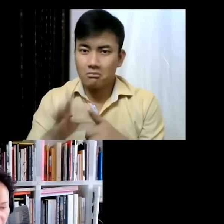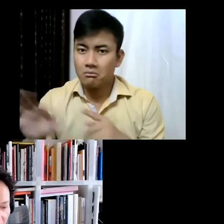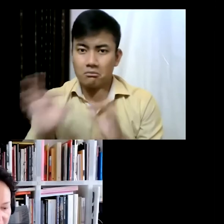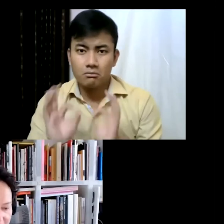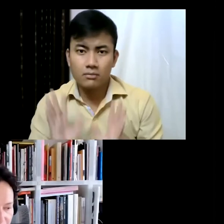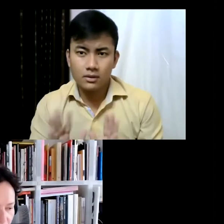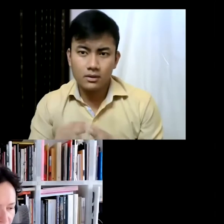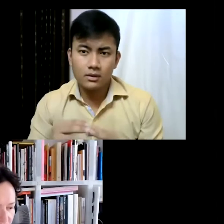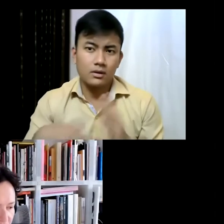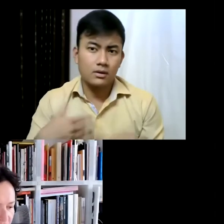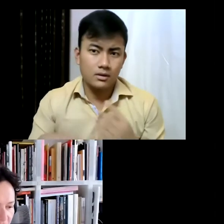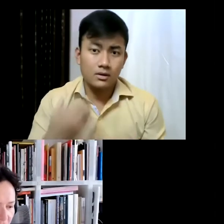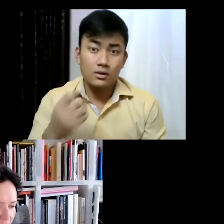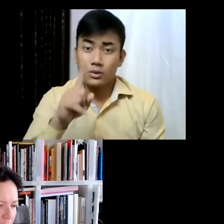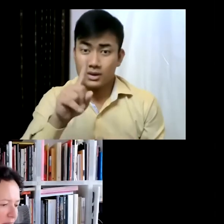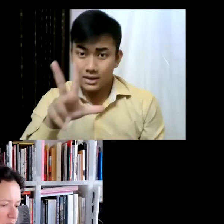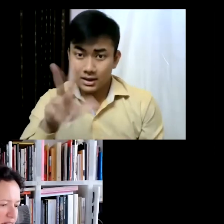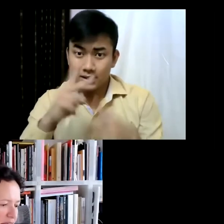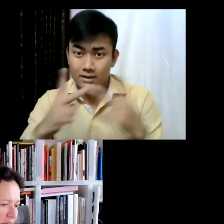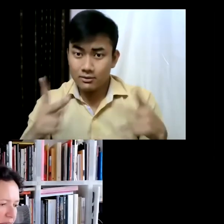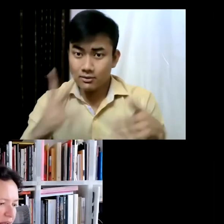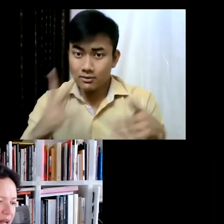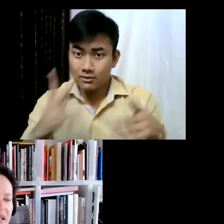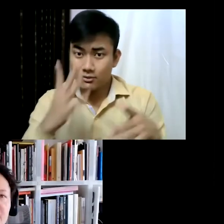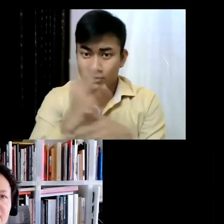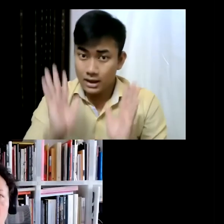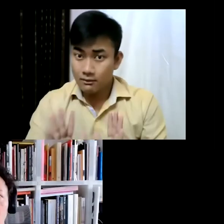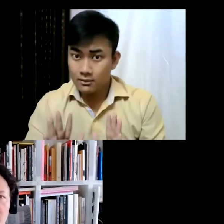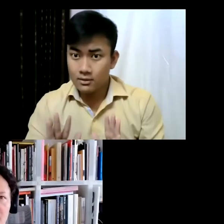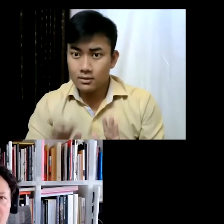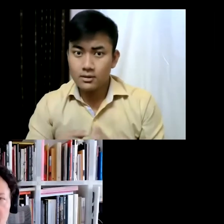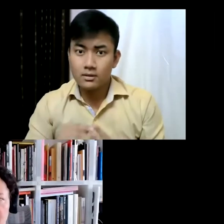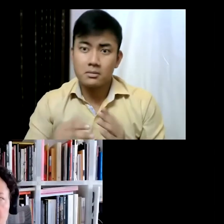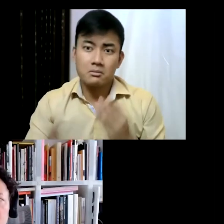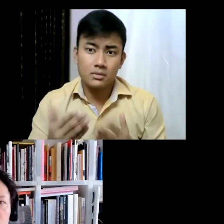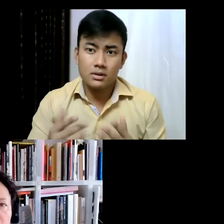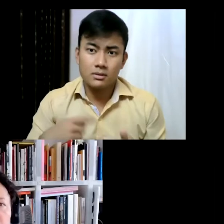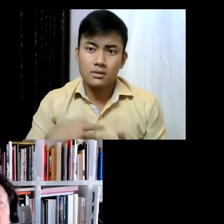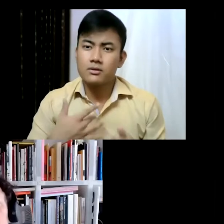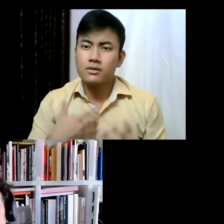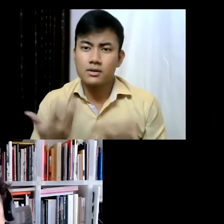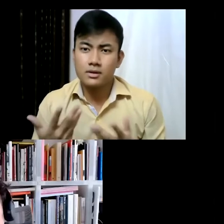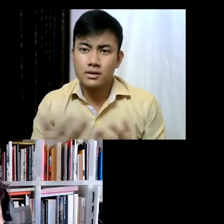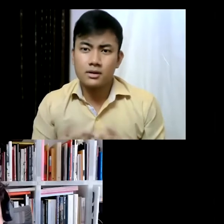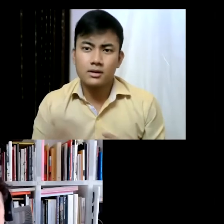about 18 projects, I would say at least three quarters of them by local Argentinian artists,